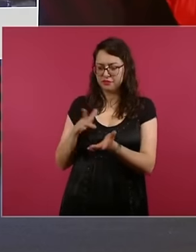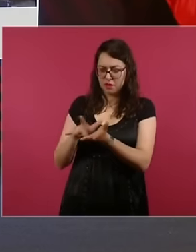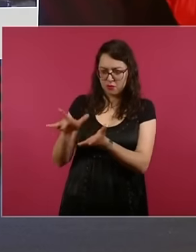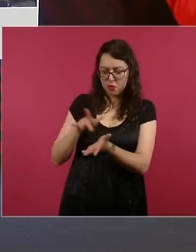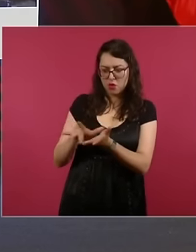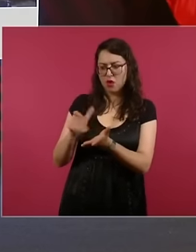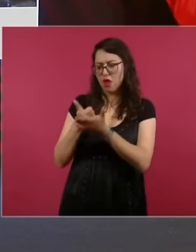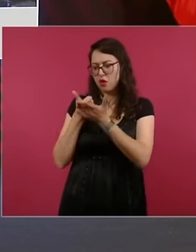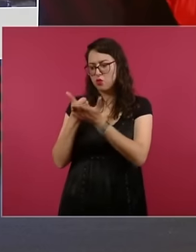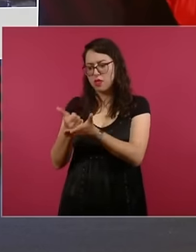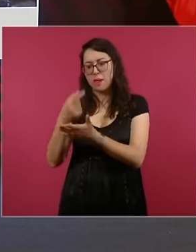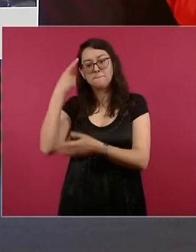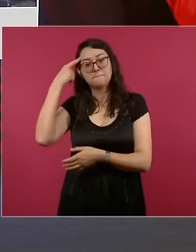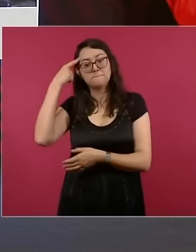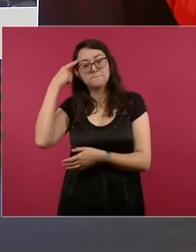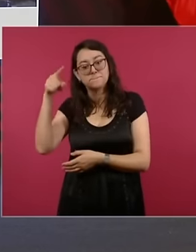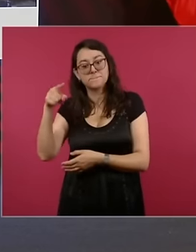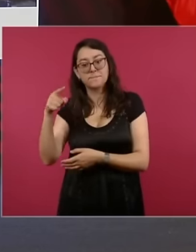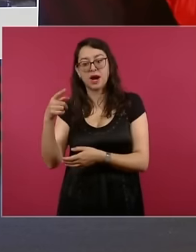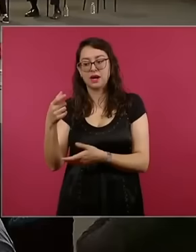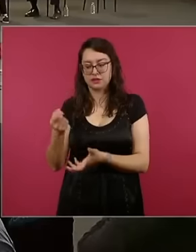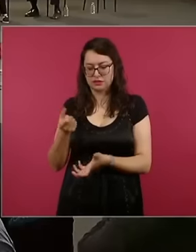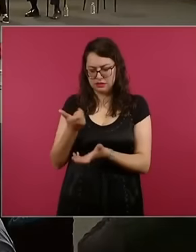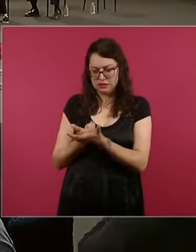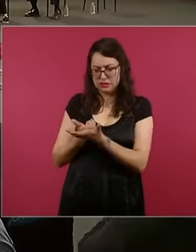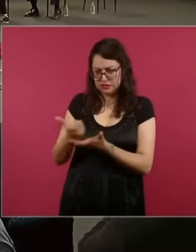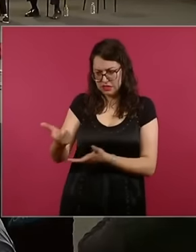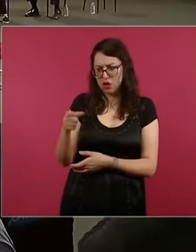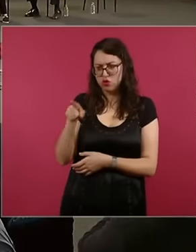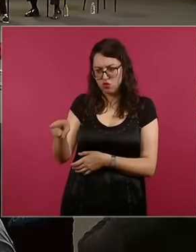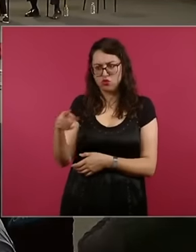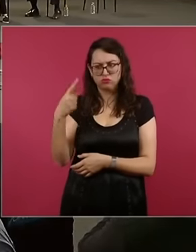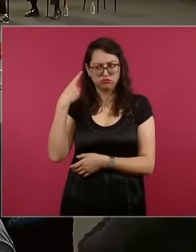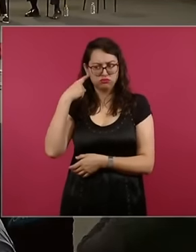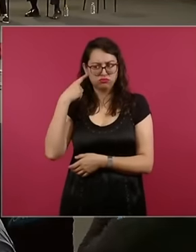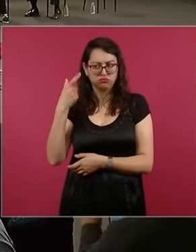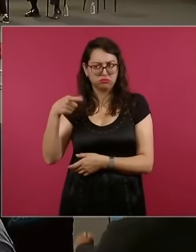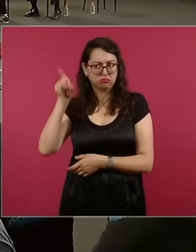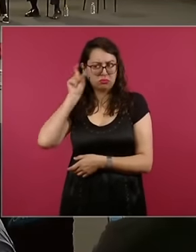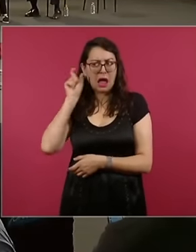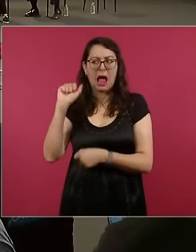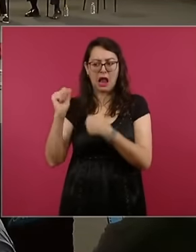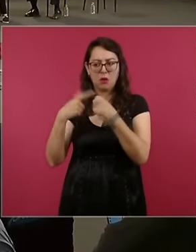but Luis Enrique Erro decided to use that to buy a solar telescope that continues to work